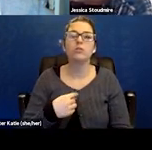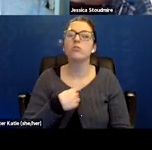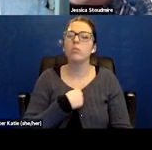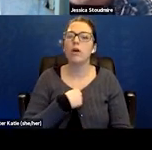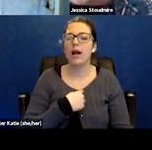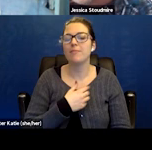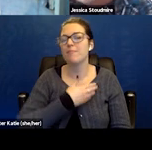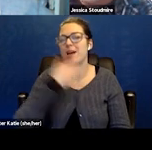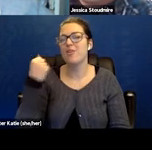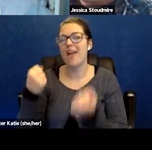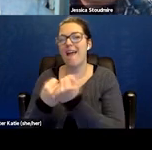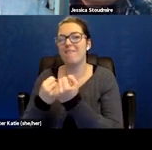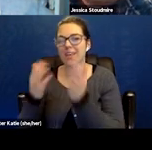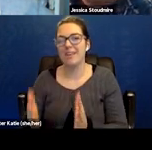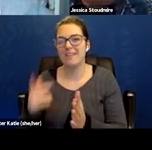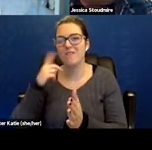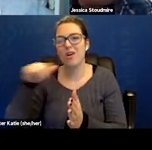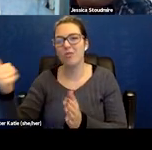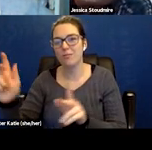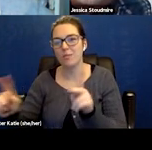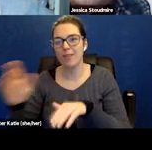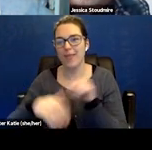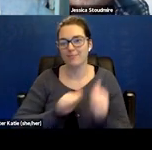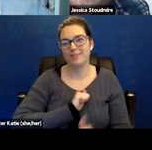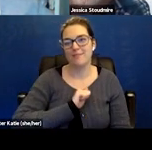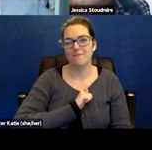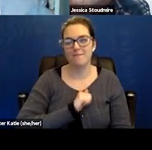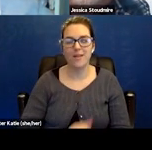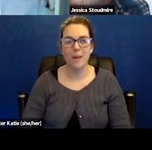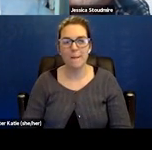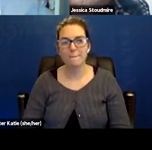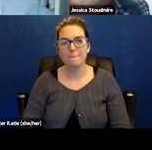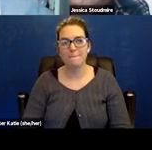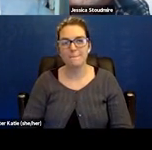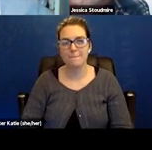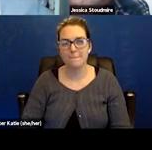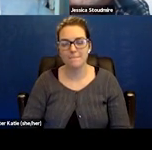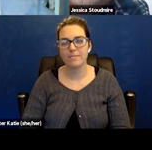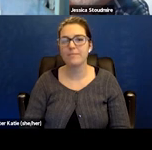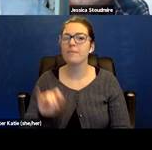for others than I am myself. So when we have individuals who,